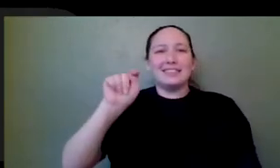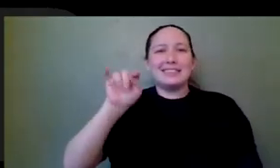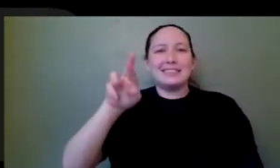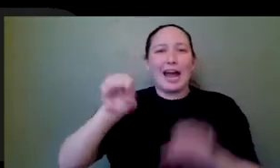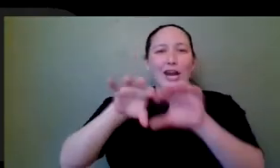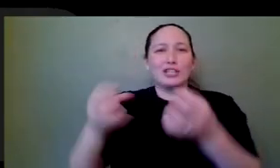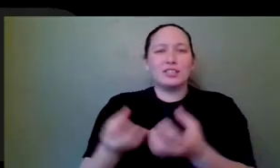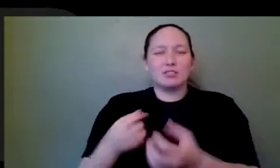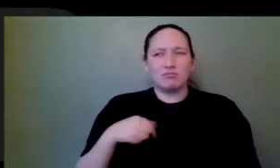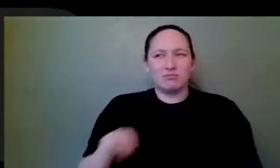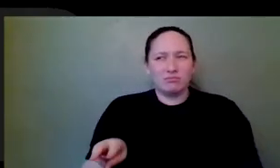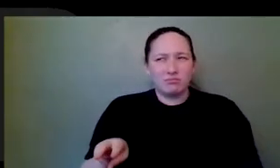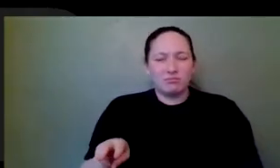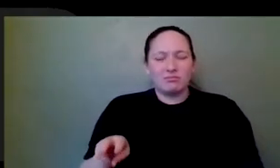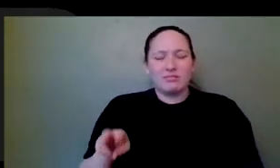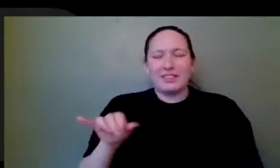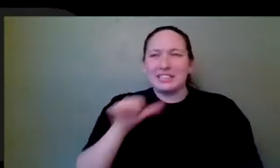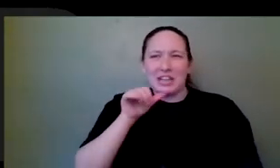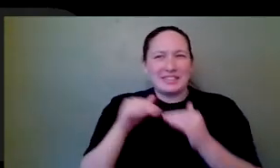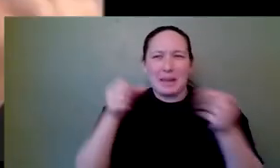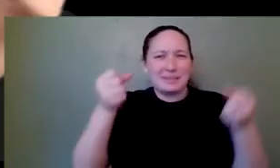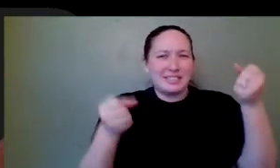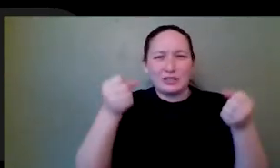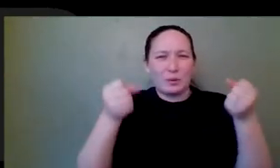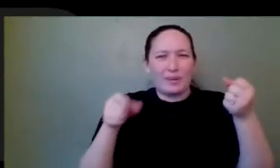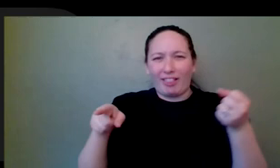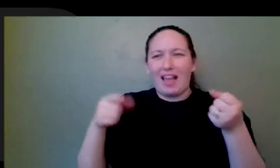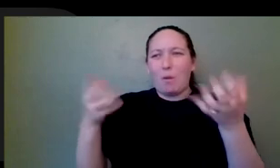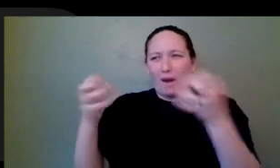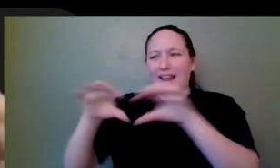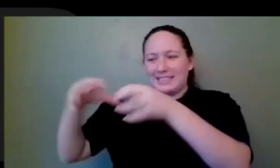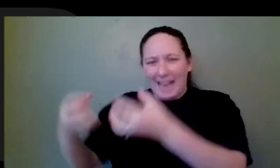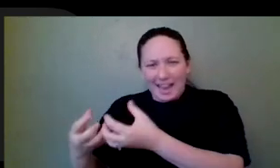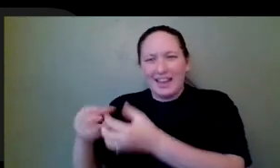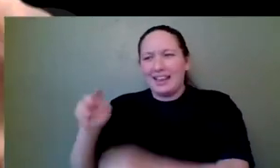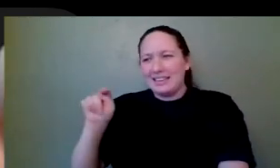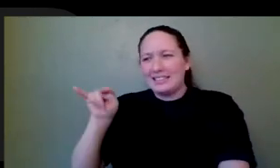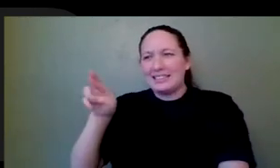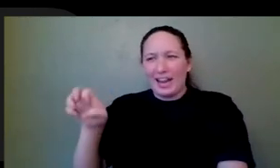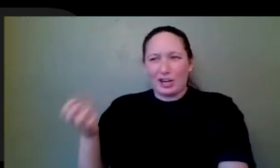could work as a steering wheel. But I thought, wow, look at that. That's a great steering wheel right there. It's solid. It's about the size that we